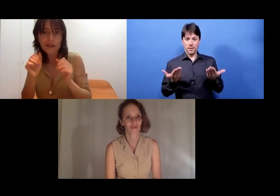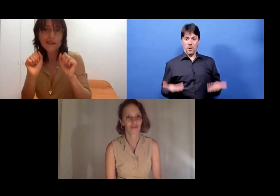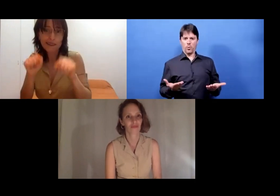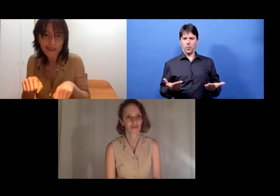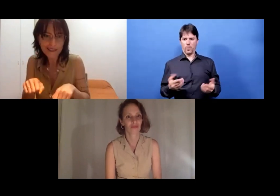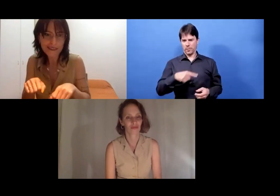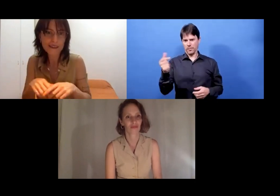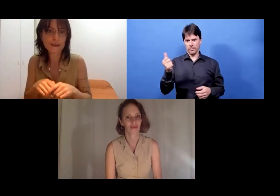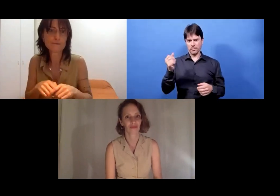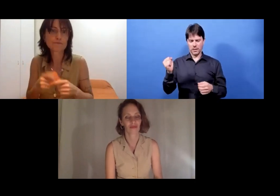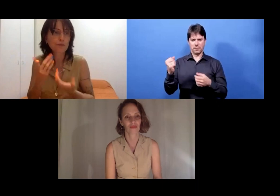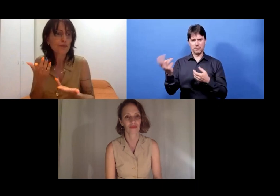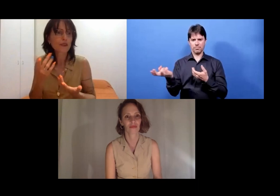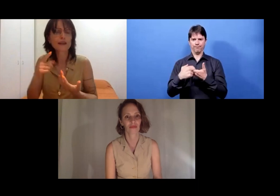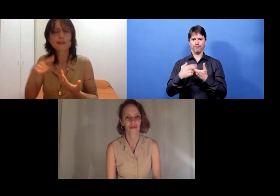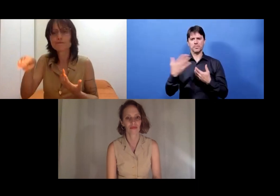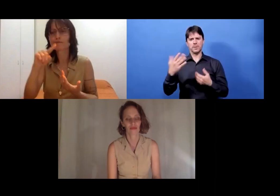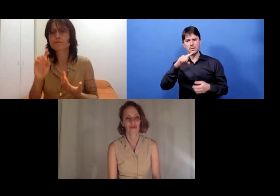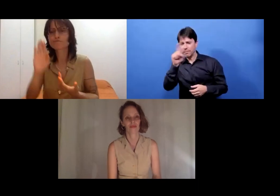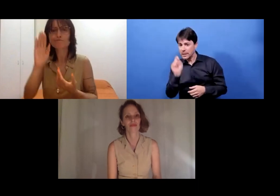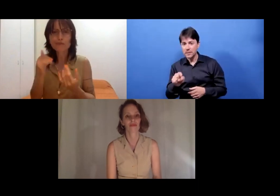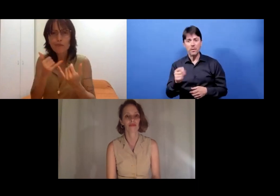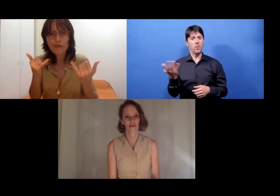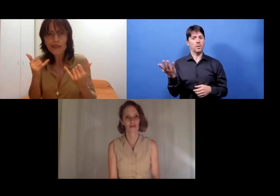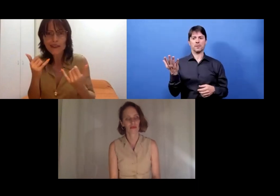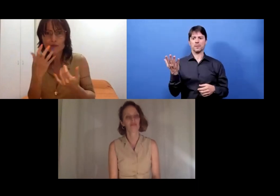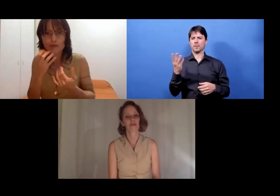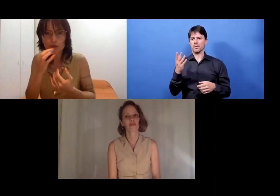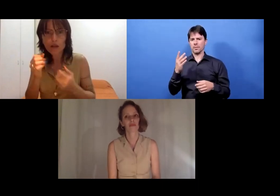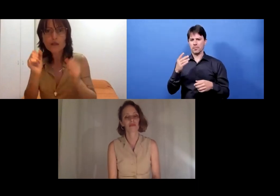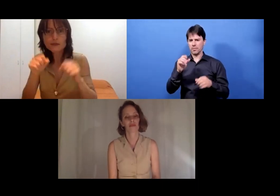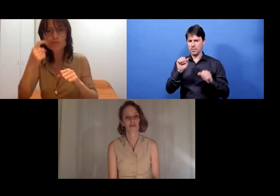Now I think we can go ahead for the Q&A session.